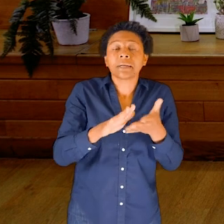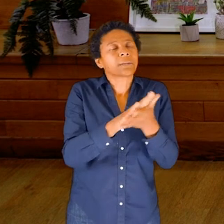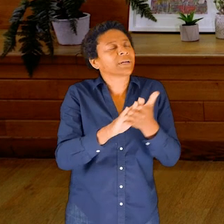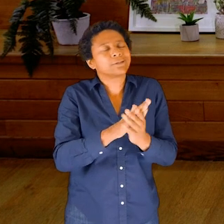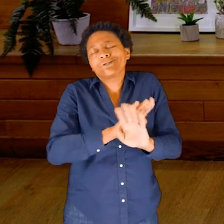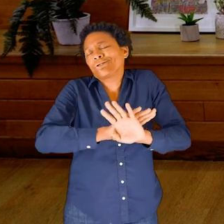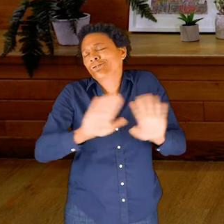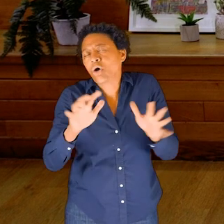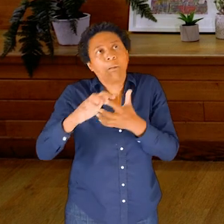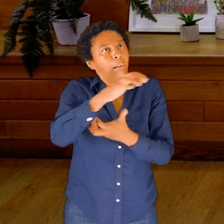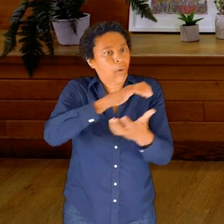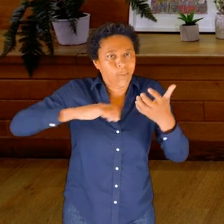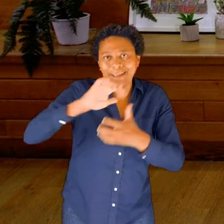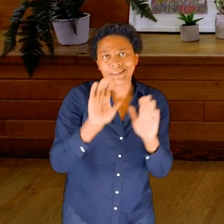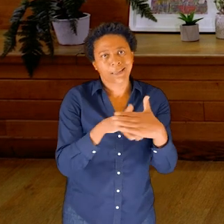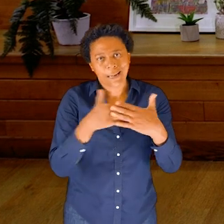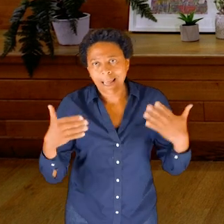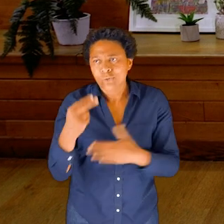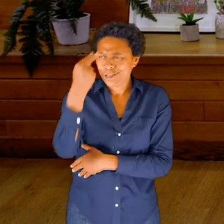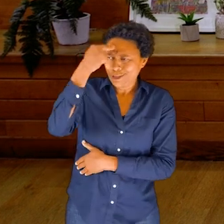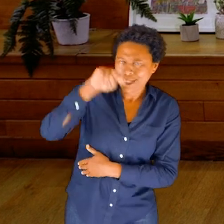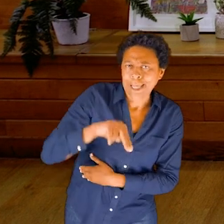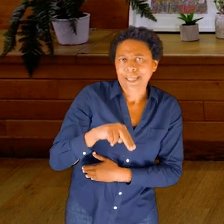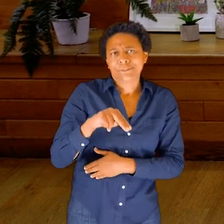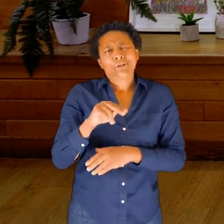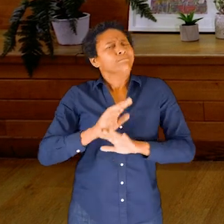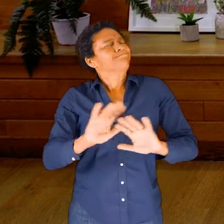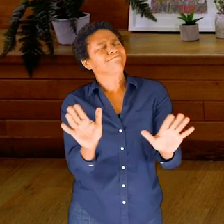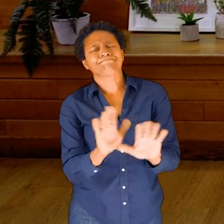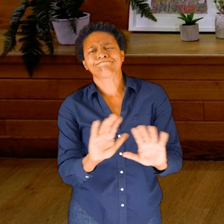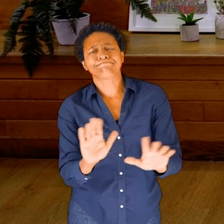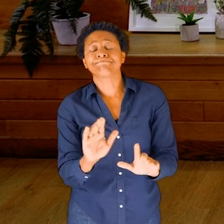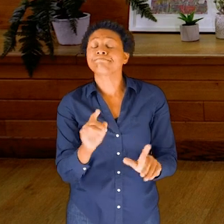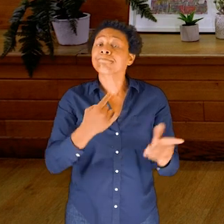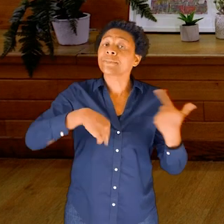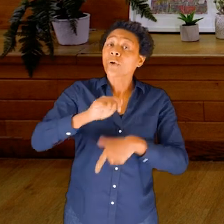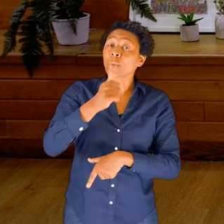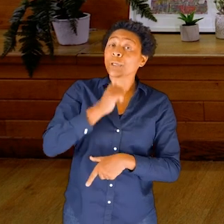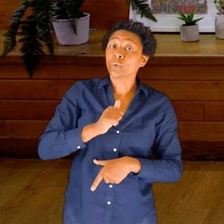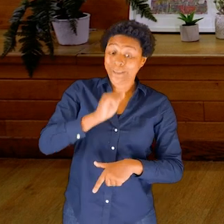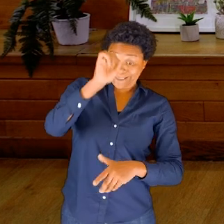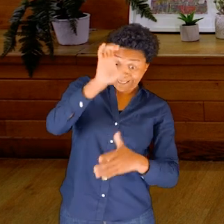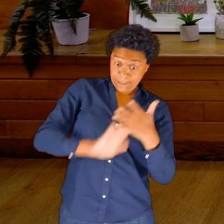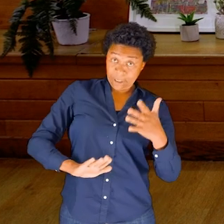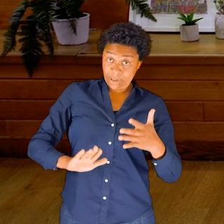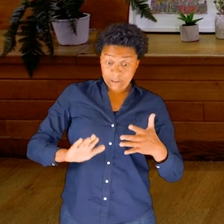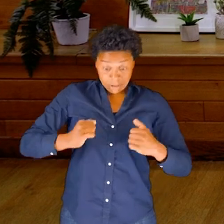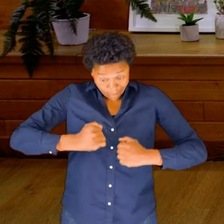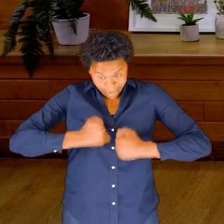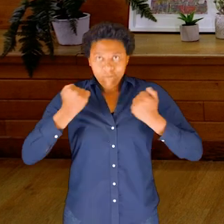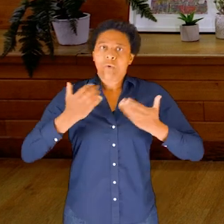have to learn lots of complicated names but we experience our anatomy